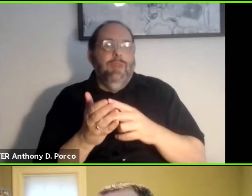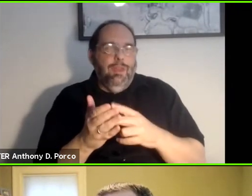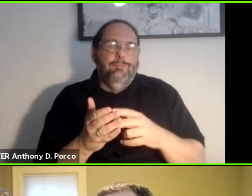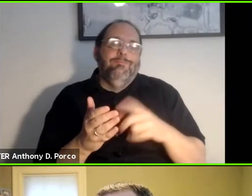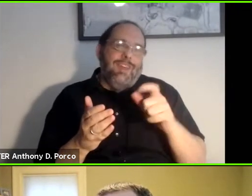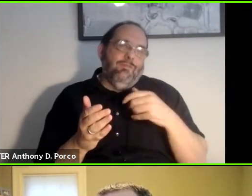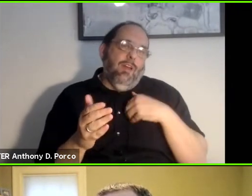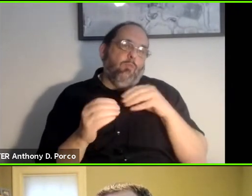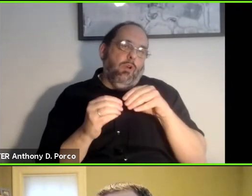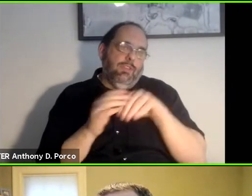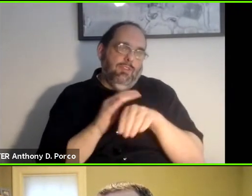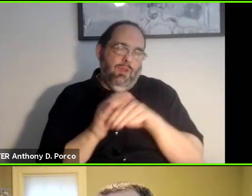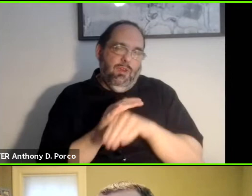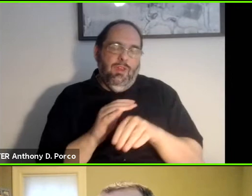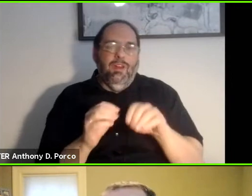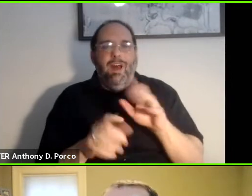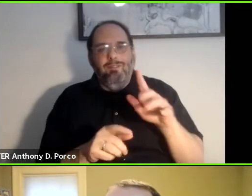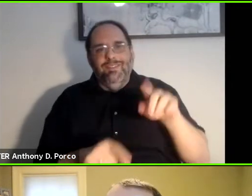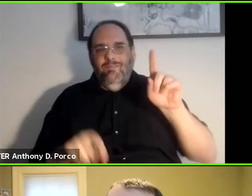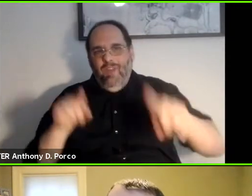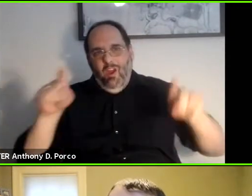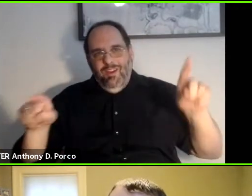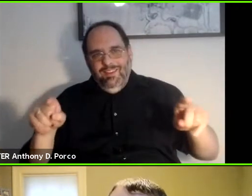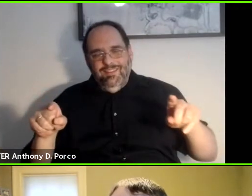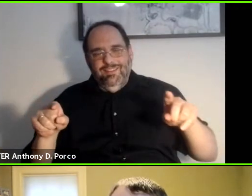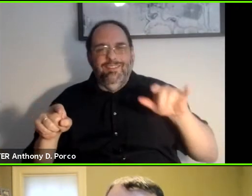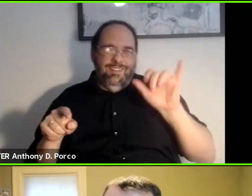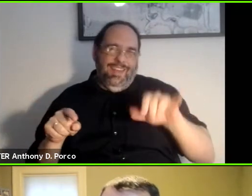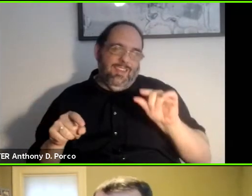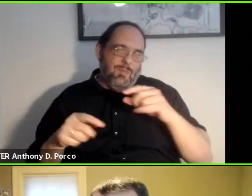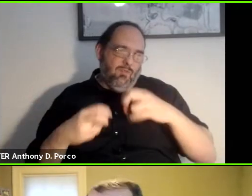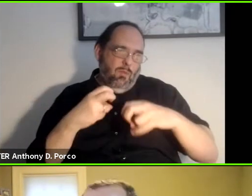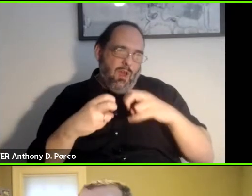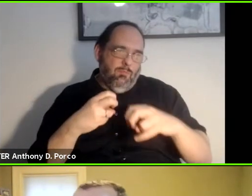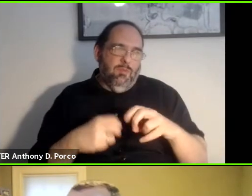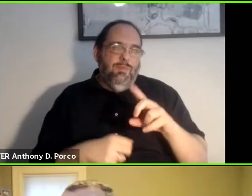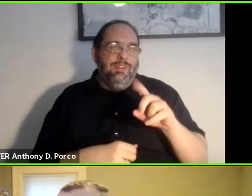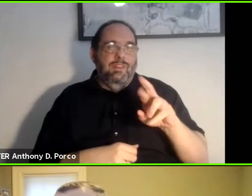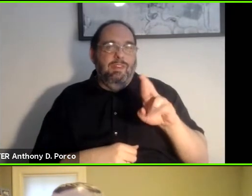patchwork and that's somewhat problematic and that's where Darryl and the federal government